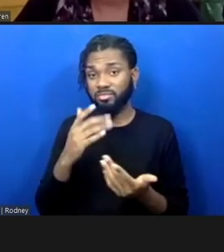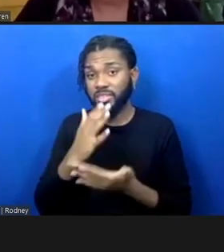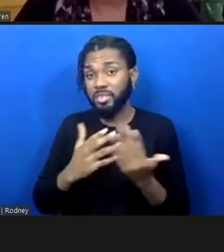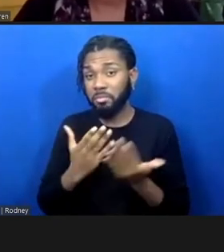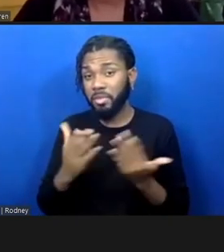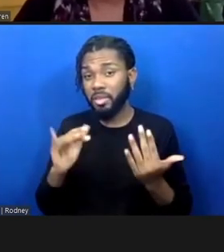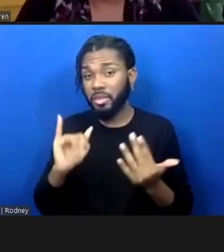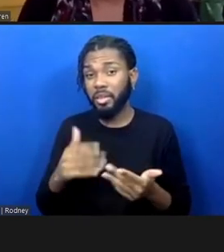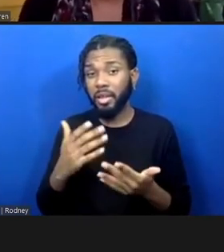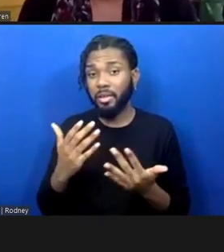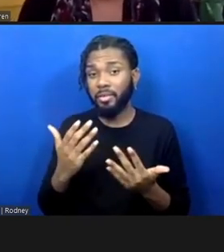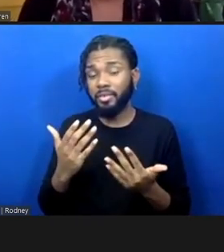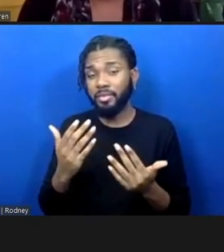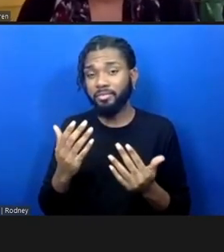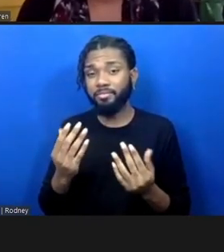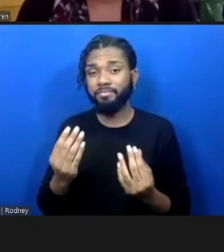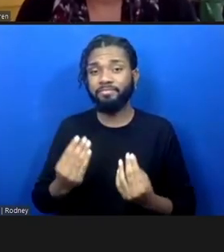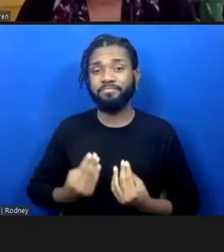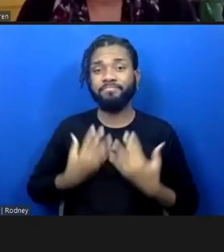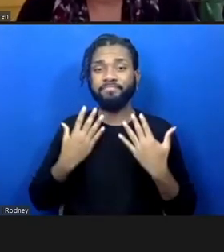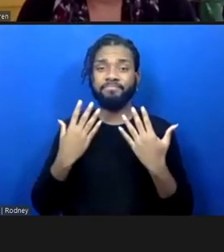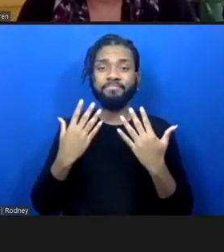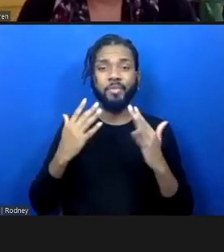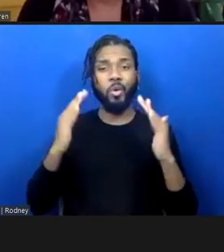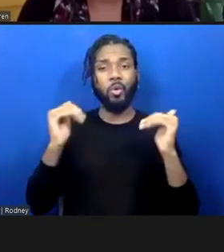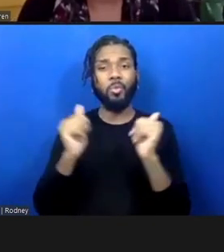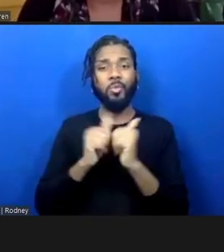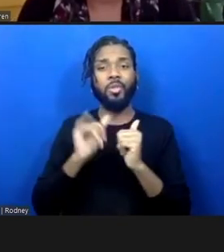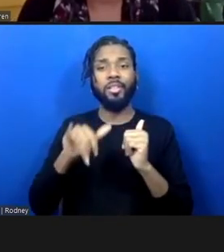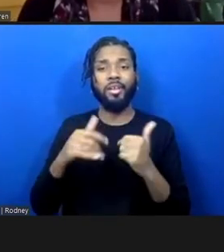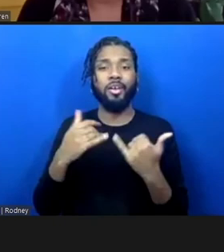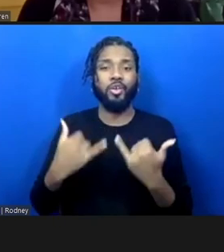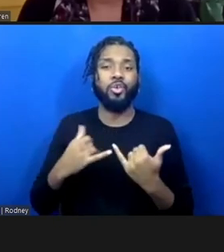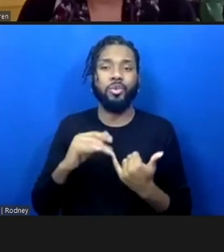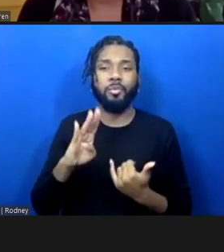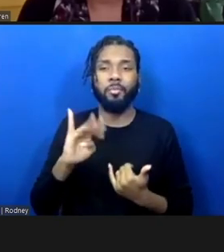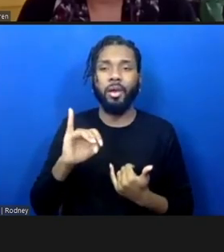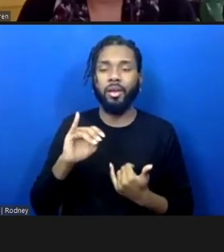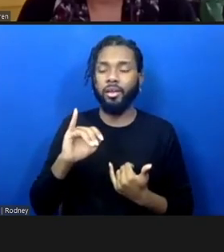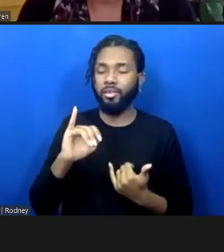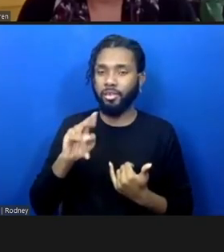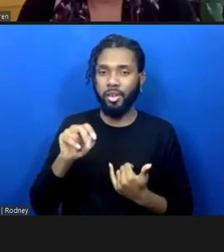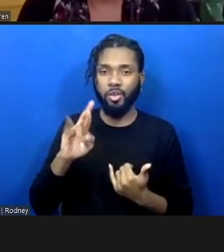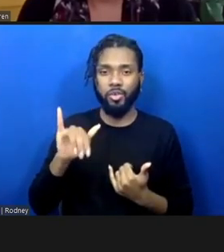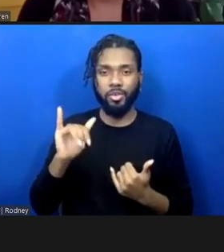very, again, binary narrative that's existed, and I think just generally, I